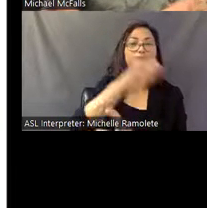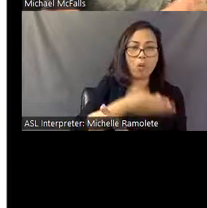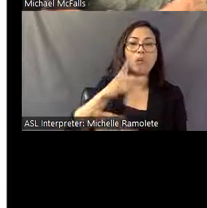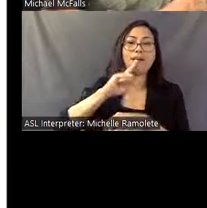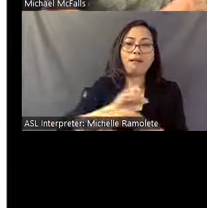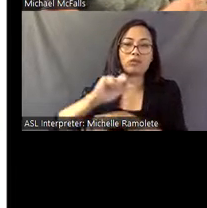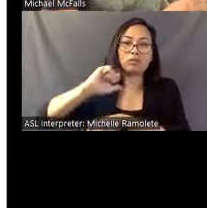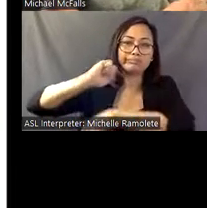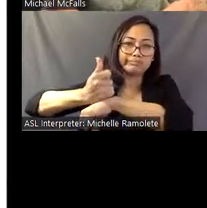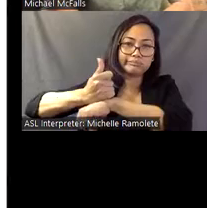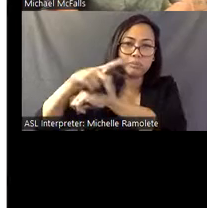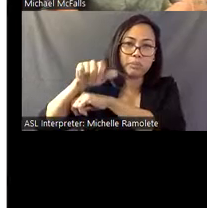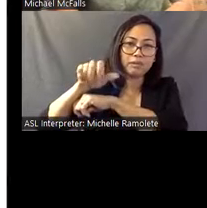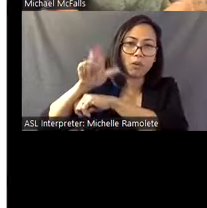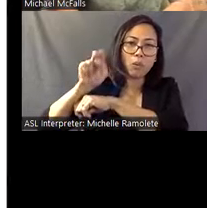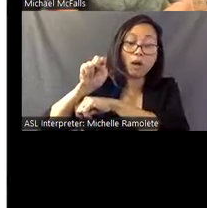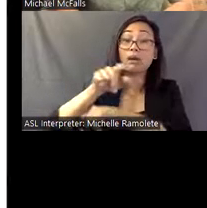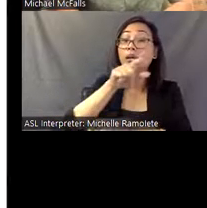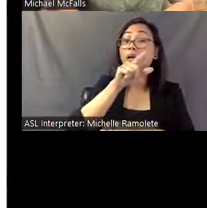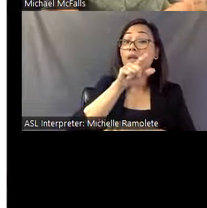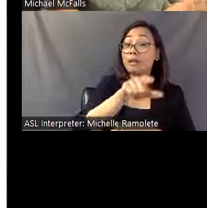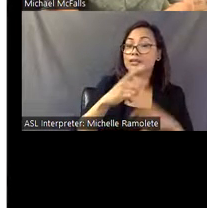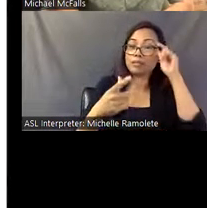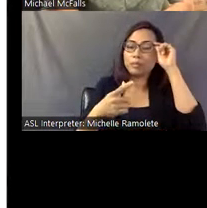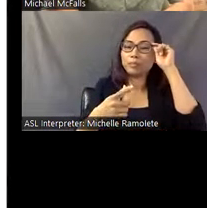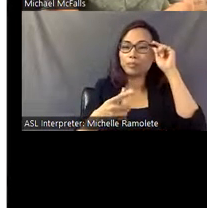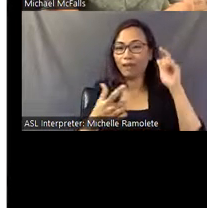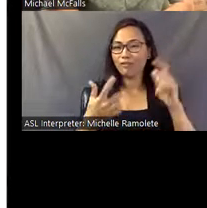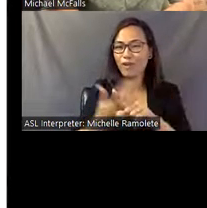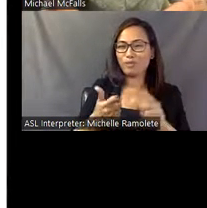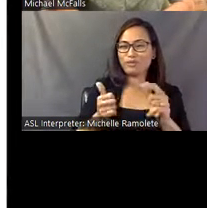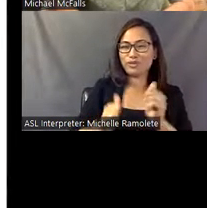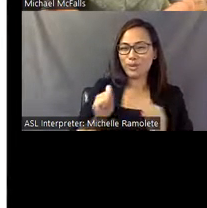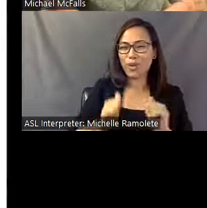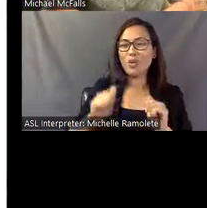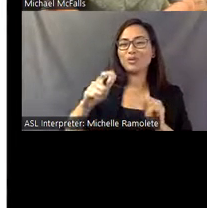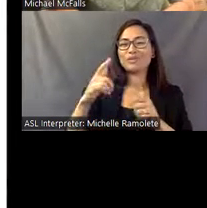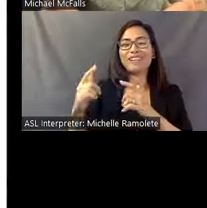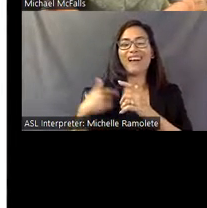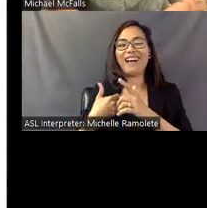These drawings are from a show that I curated with Annie Moy in New York City at Institute